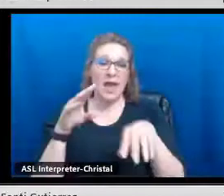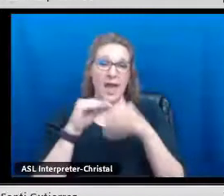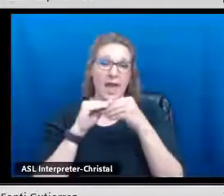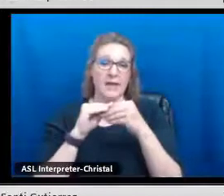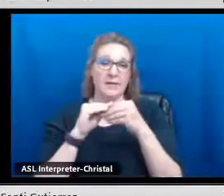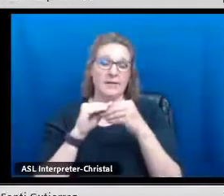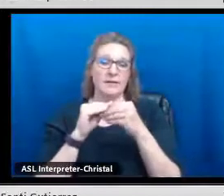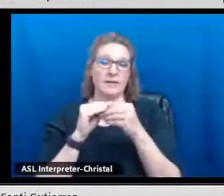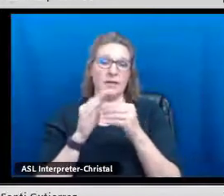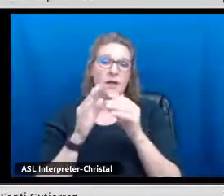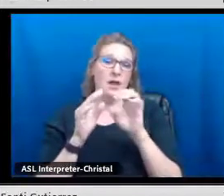the transcript?